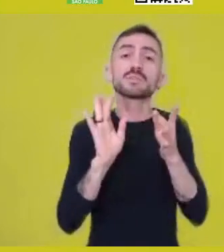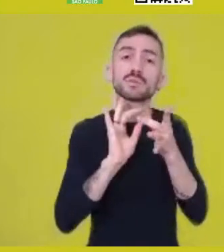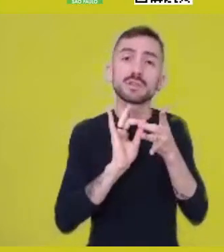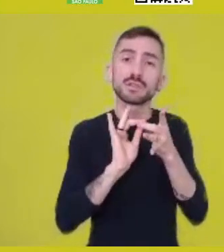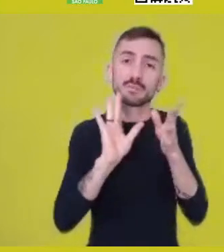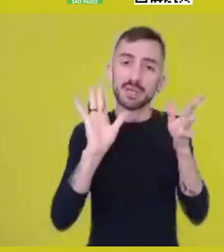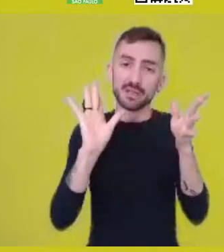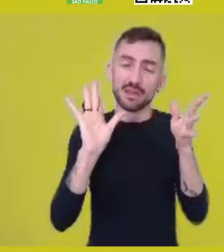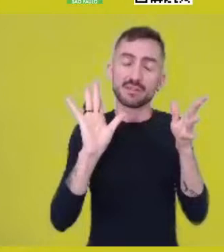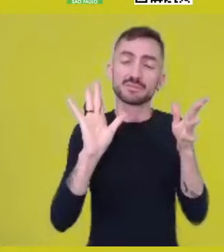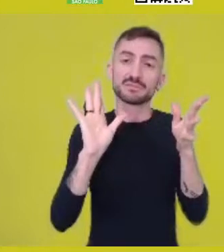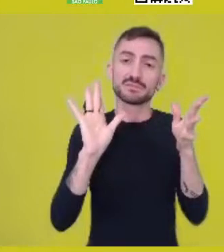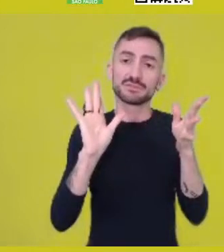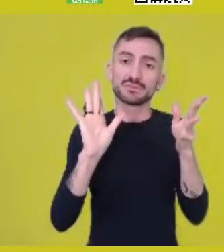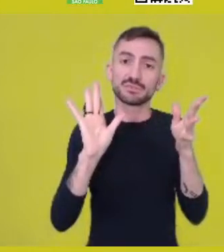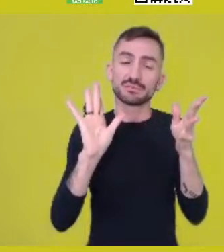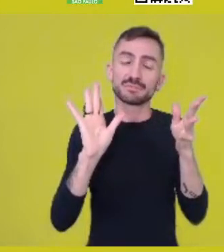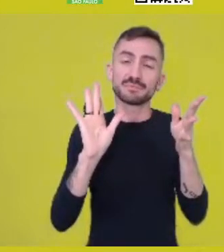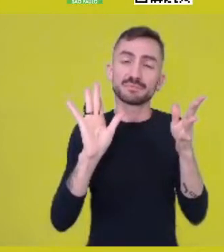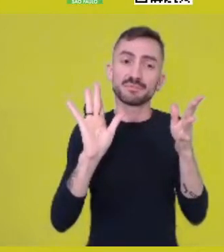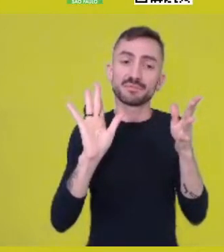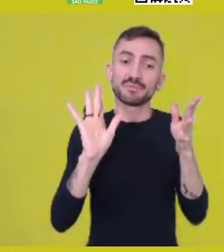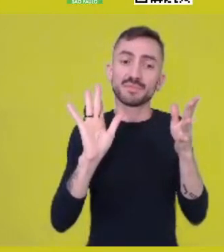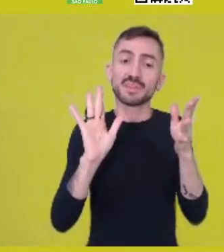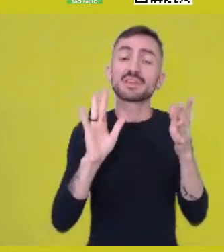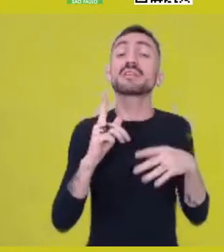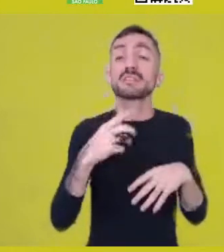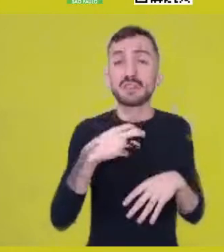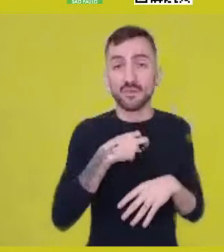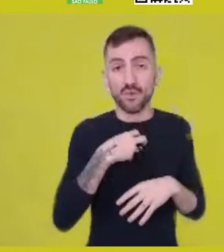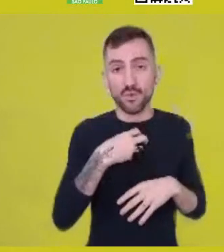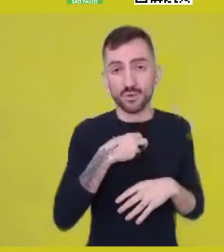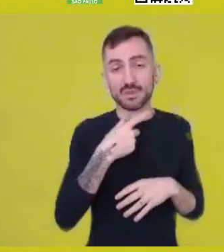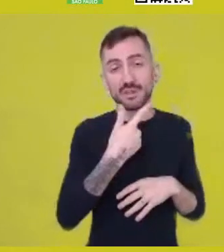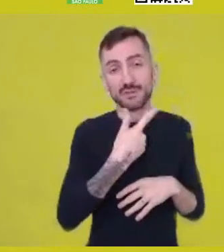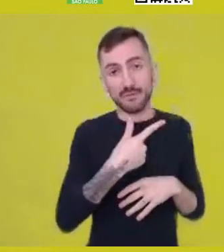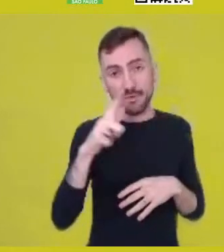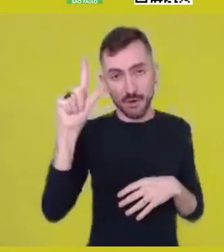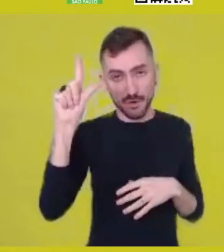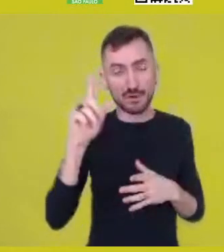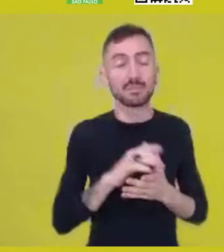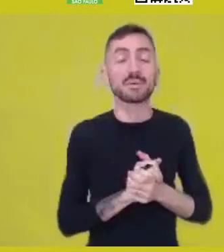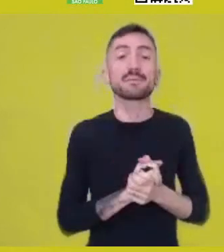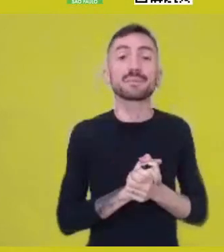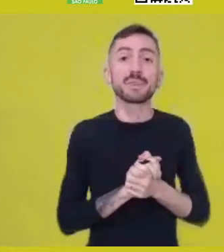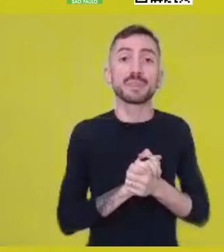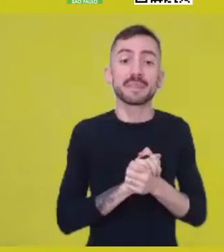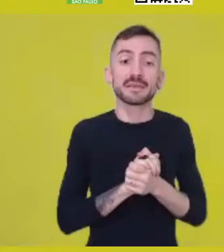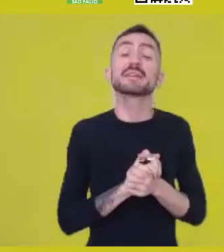in another way because of that and also because, of course,